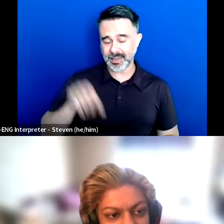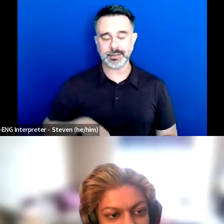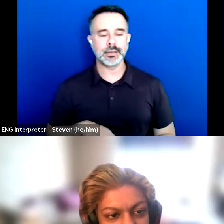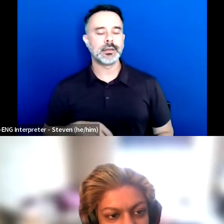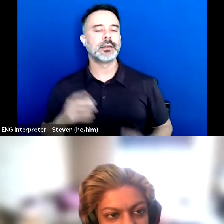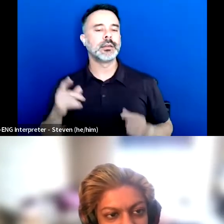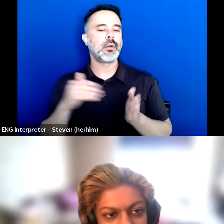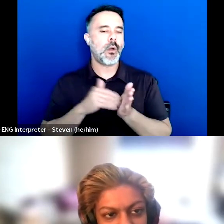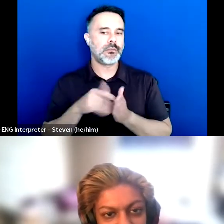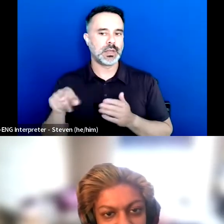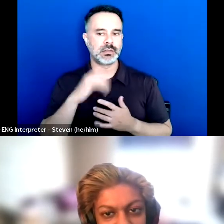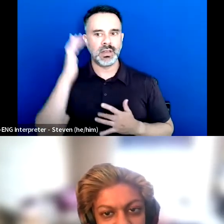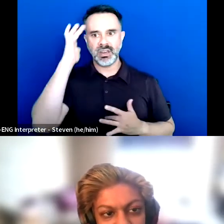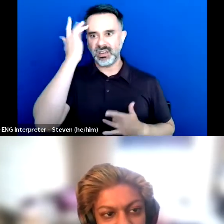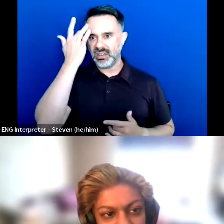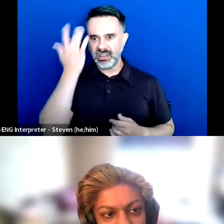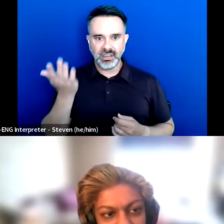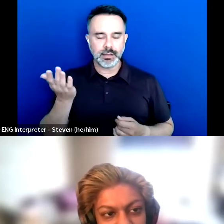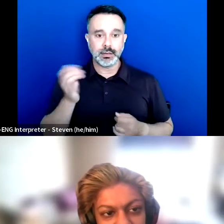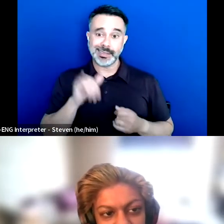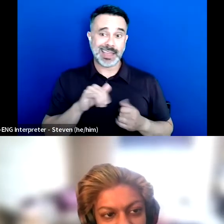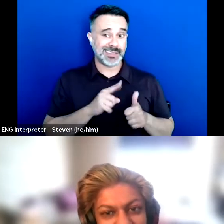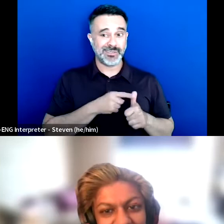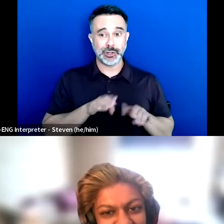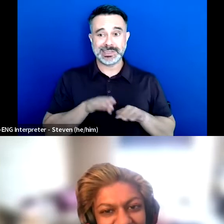which I guess is the first step of learning, I'd to think.